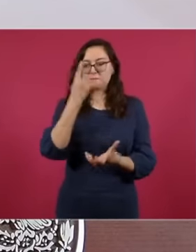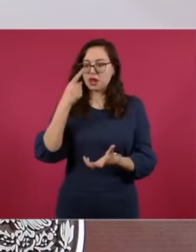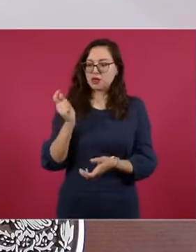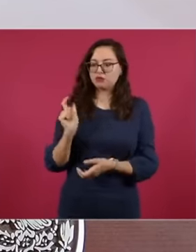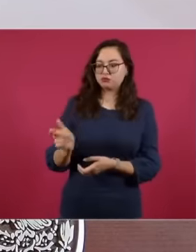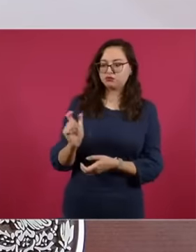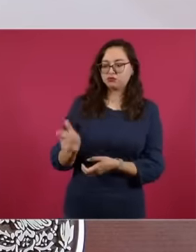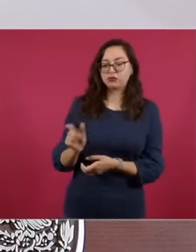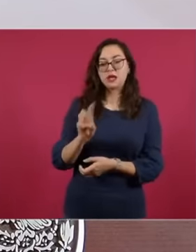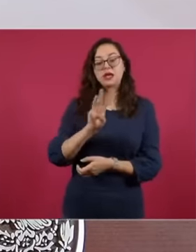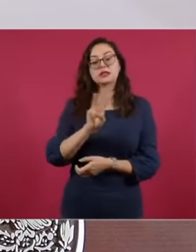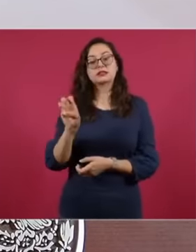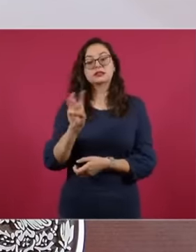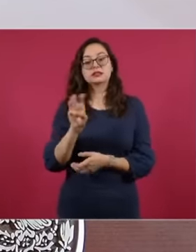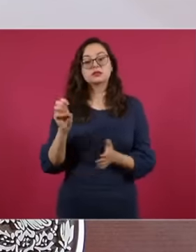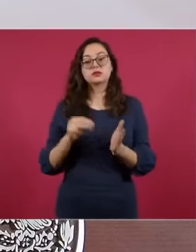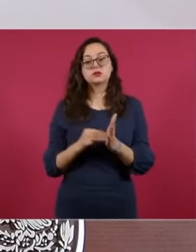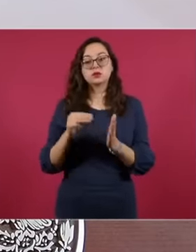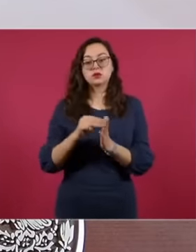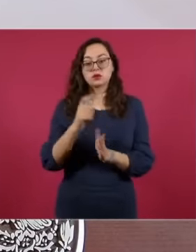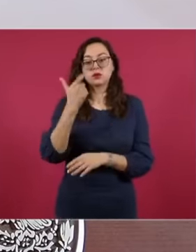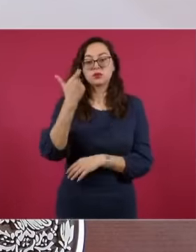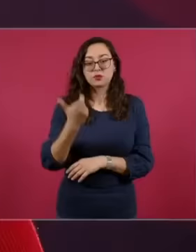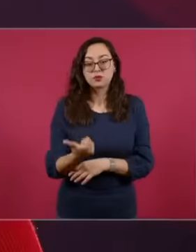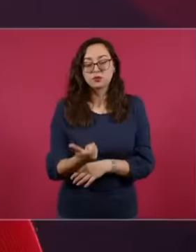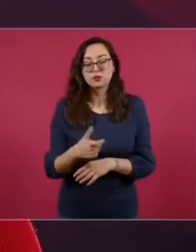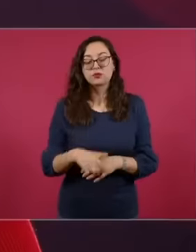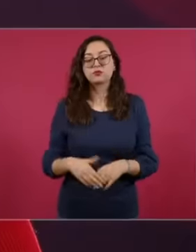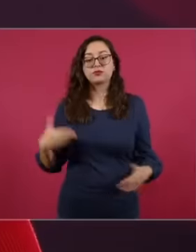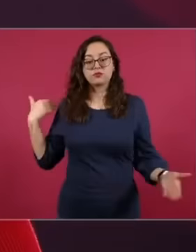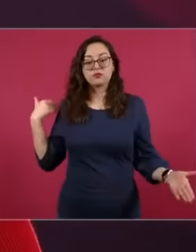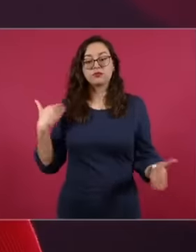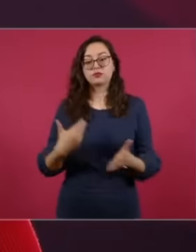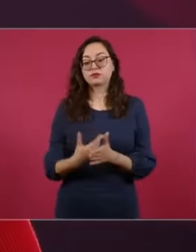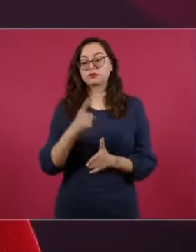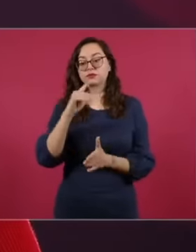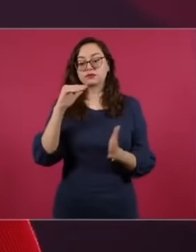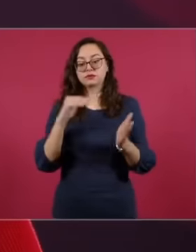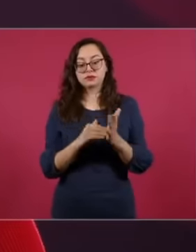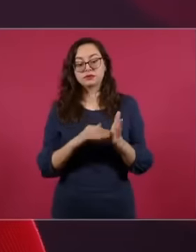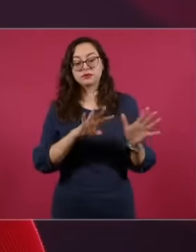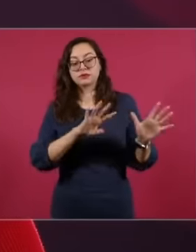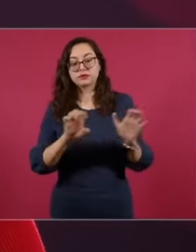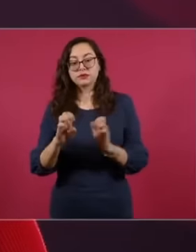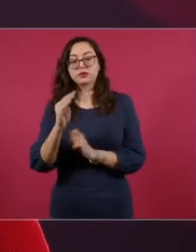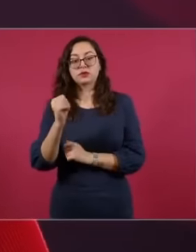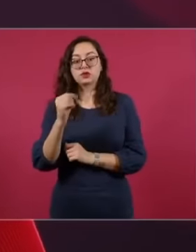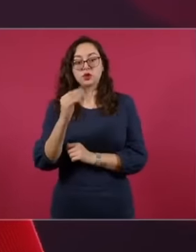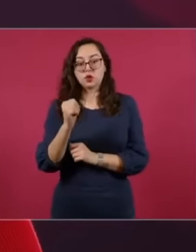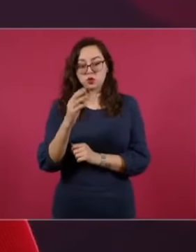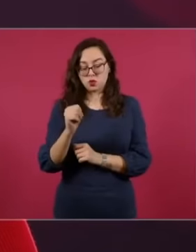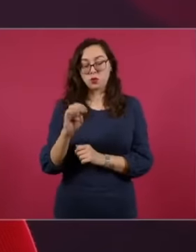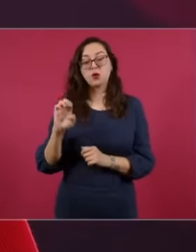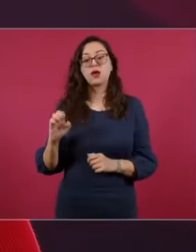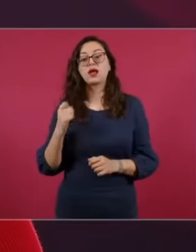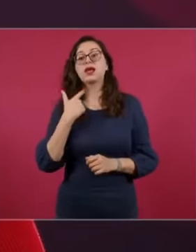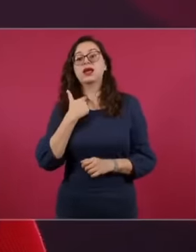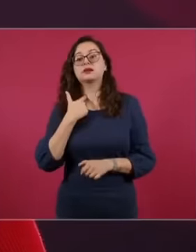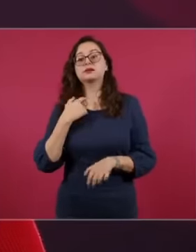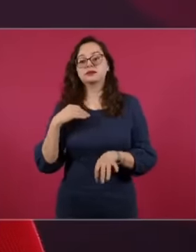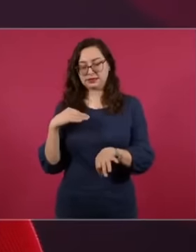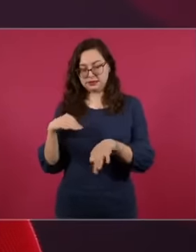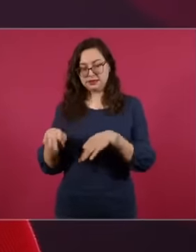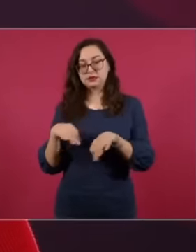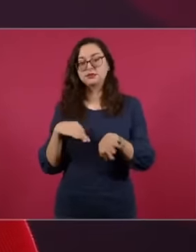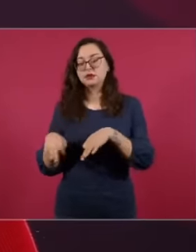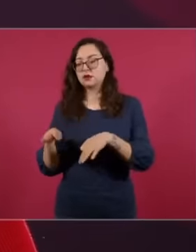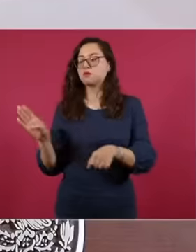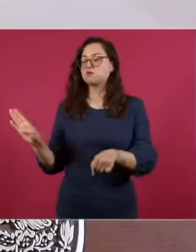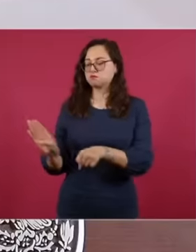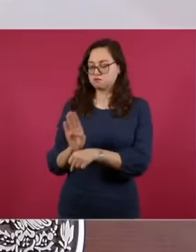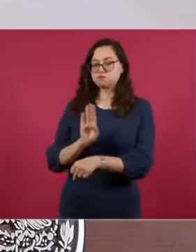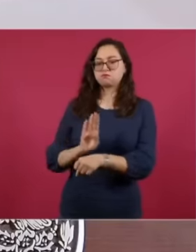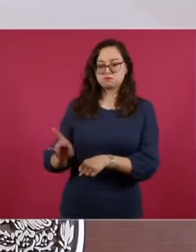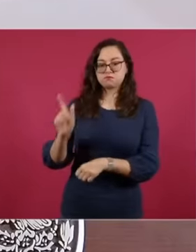of 300 million pesos and to date 1,409 former daily benefit workers are today receiving